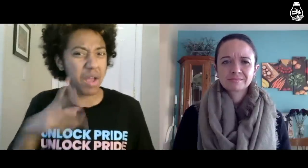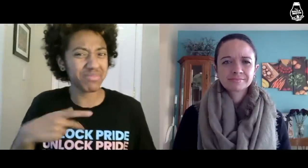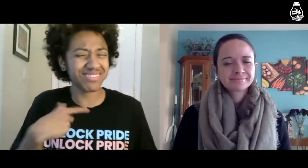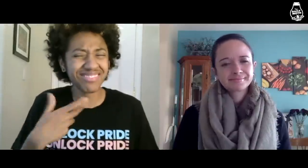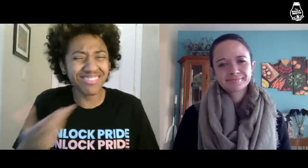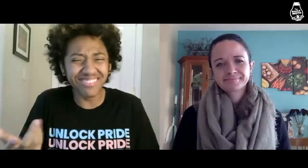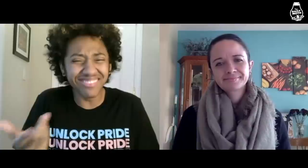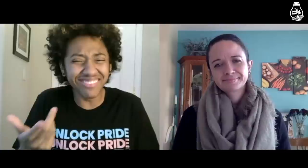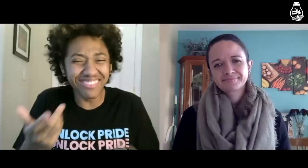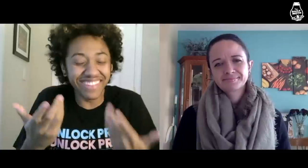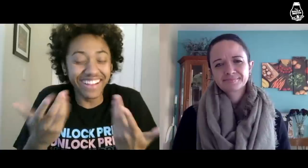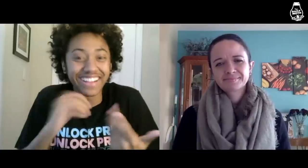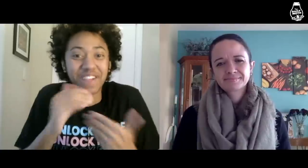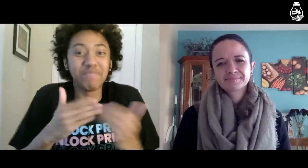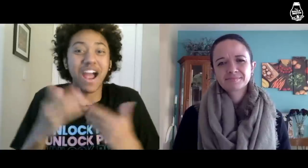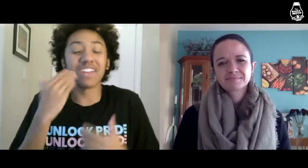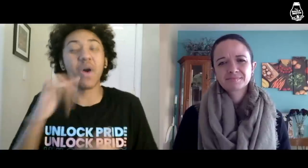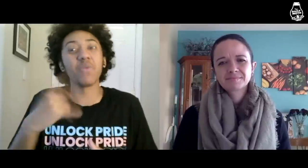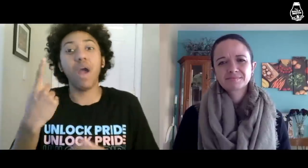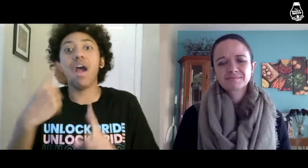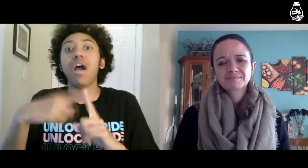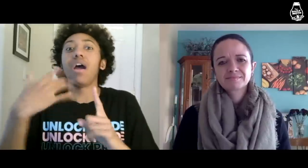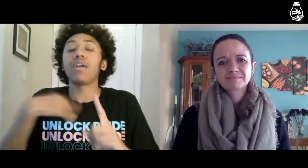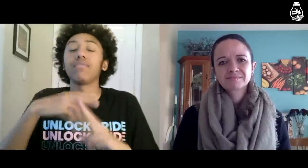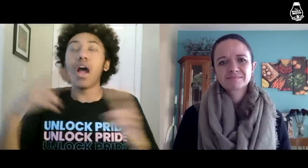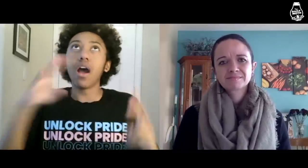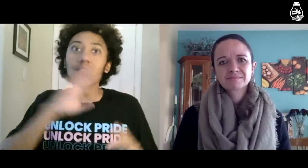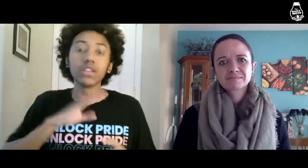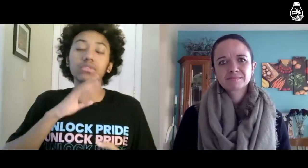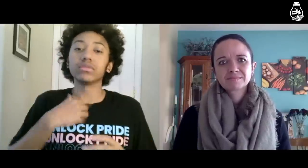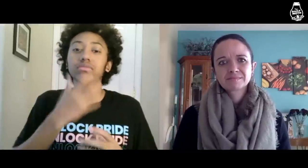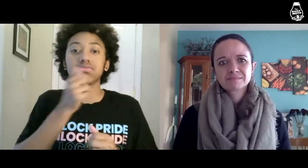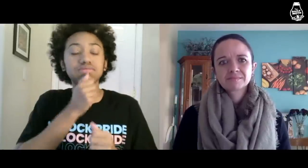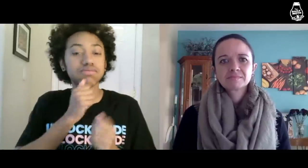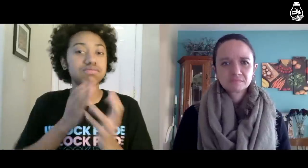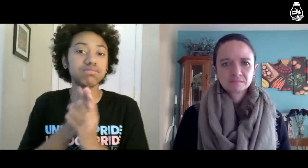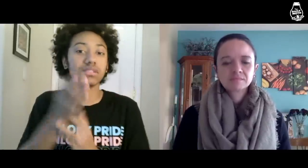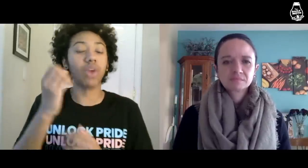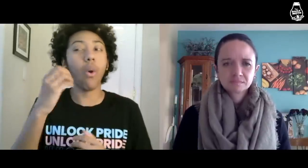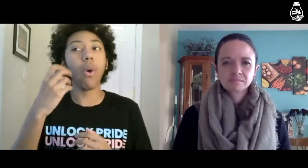and it doesn’t matter, you know? That’s one thing I’m very frustrated about.